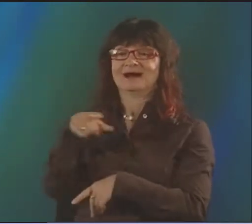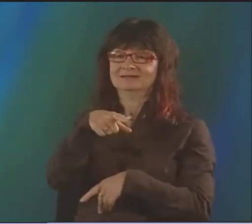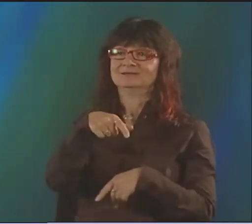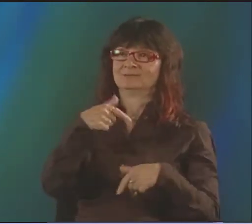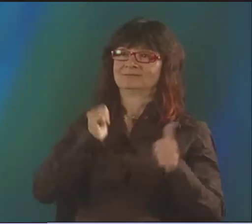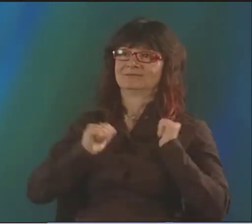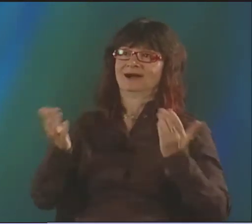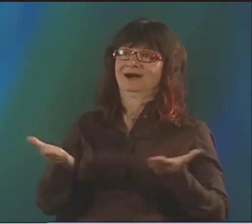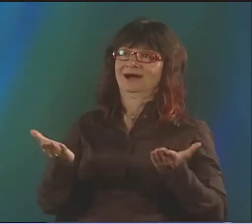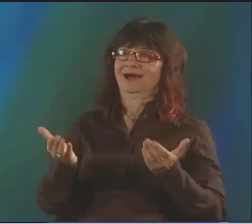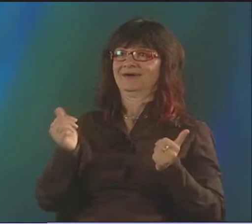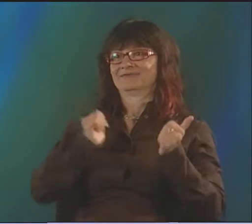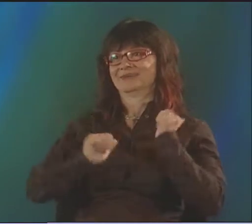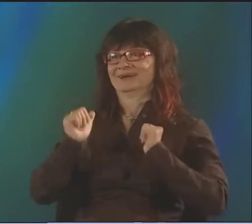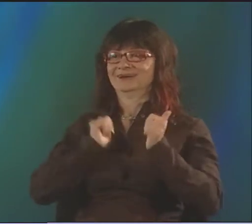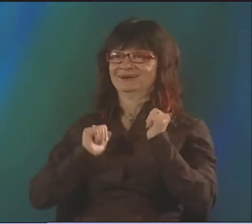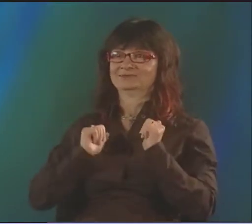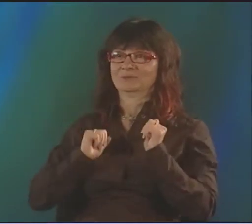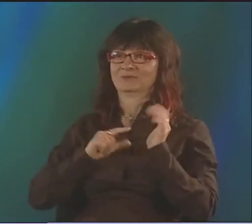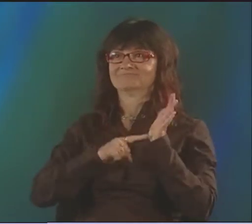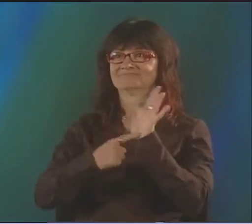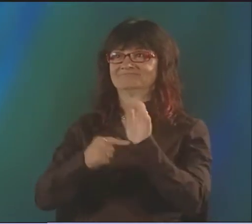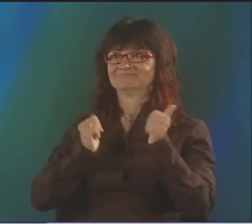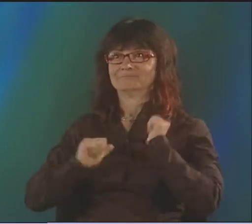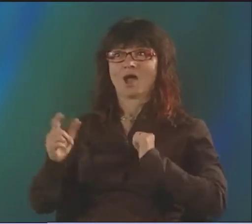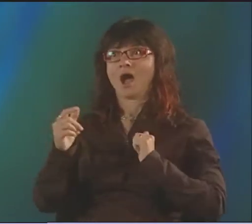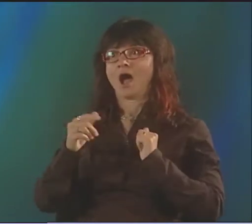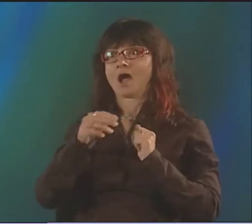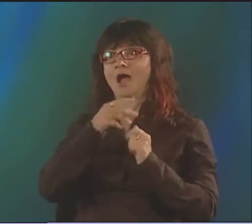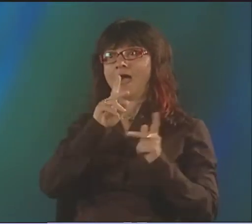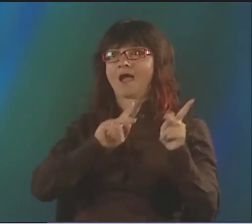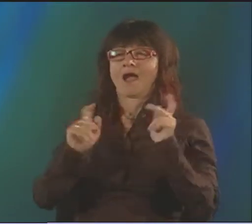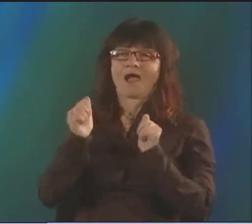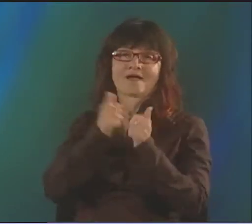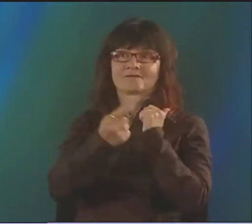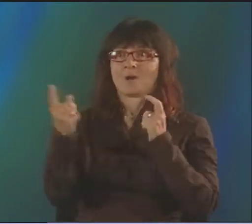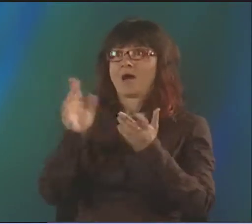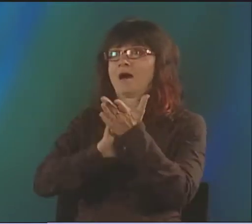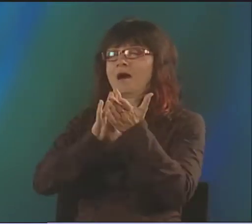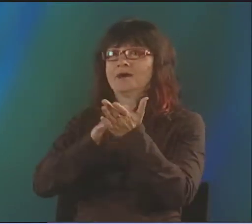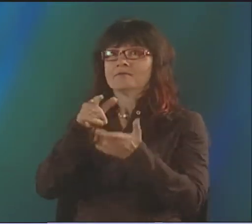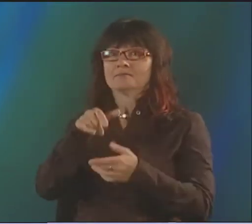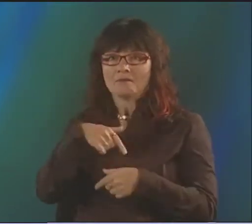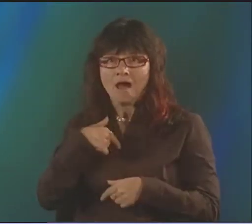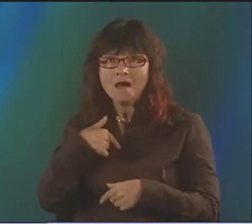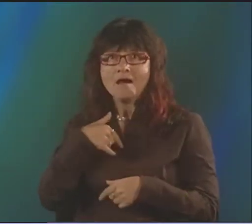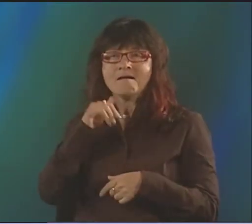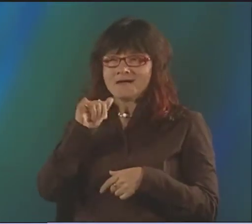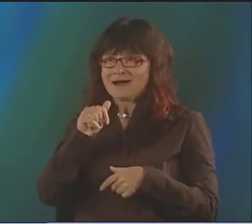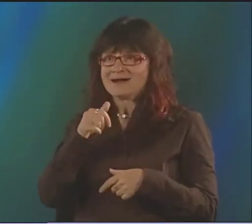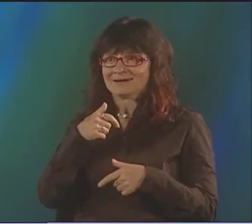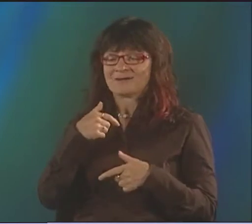SO THIS WAS BEFORE I WAS EVEN PART OF SUNSHINE TOO. SO I WAS HERE, I WAS INTO THE THEATER. AND EVERYONE TOLD ME I WAS AWESOME,